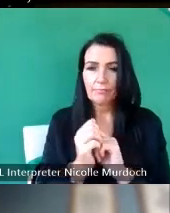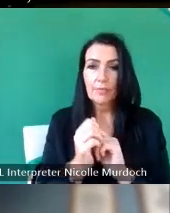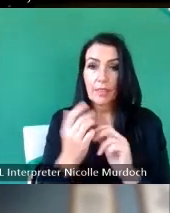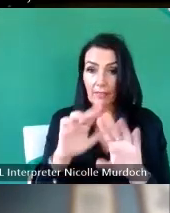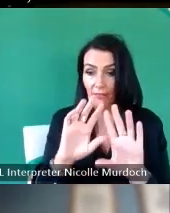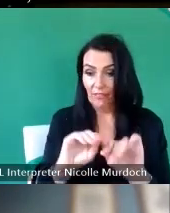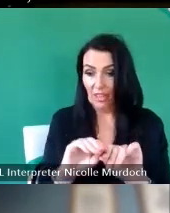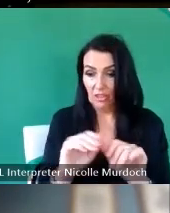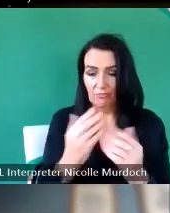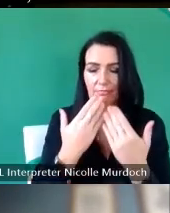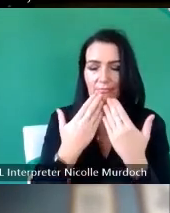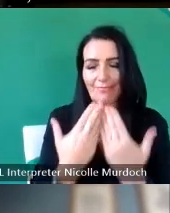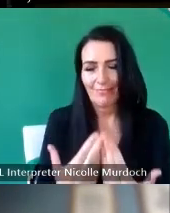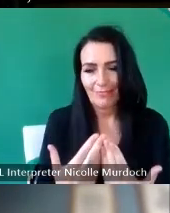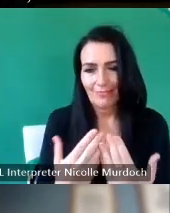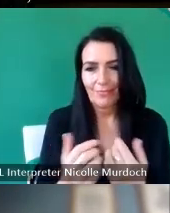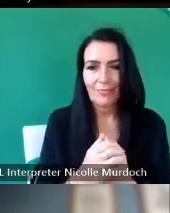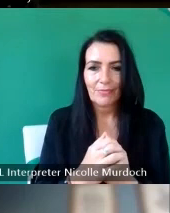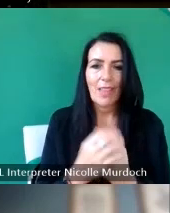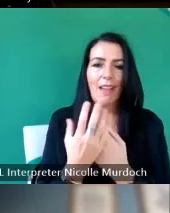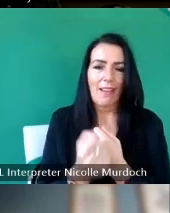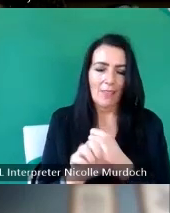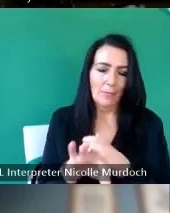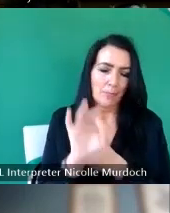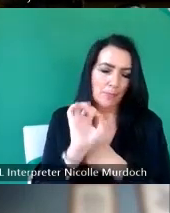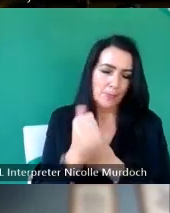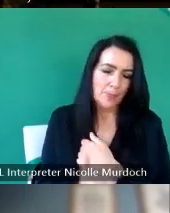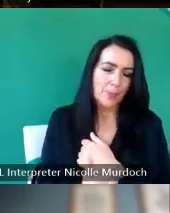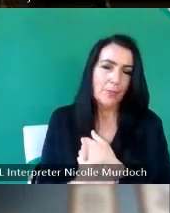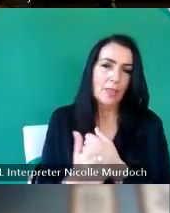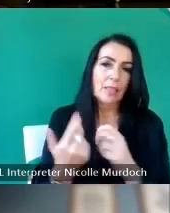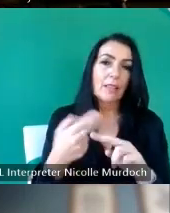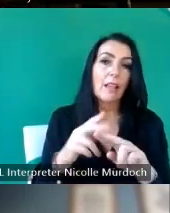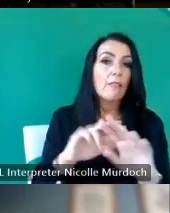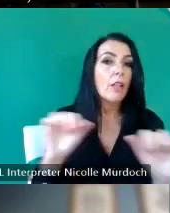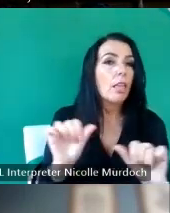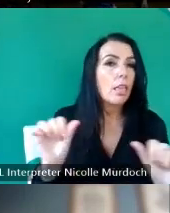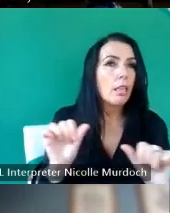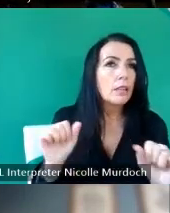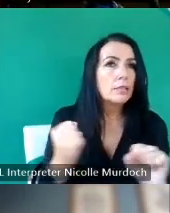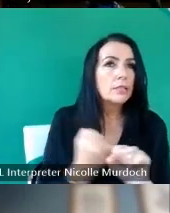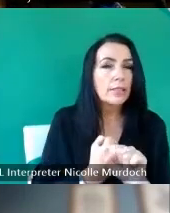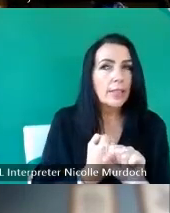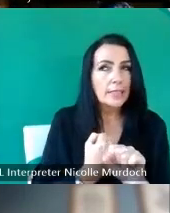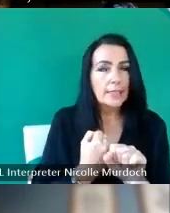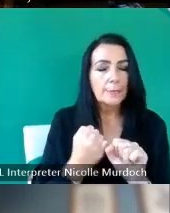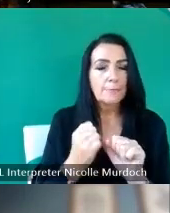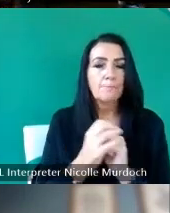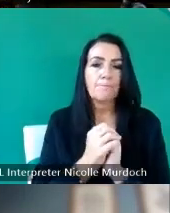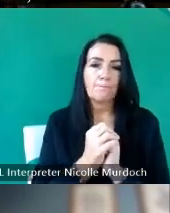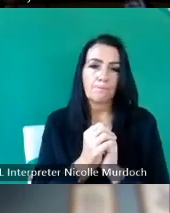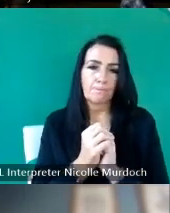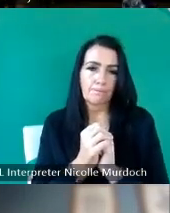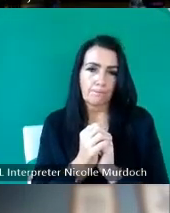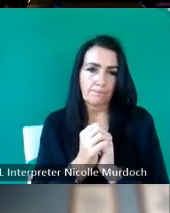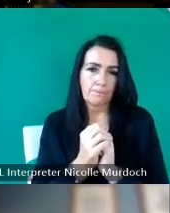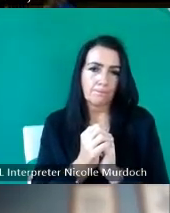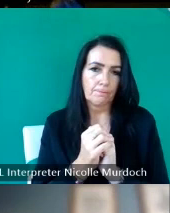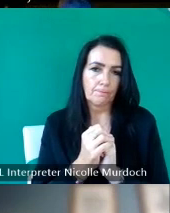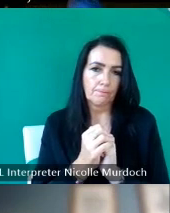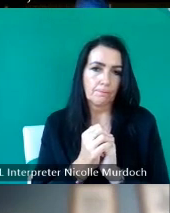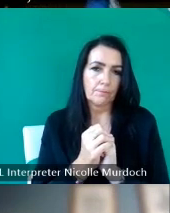thank you very much we have your selections if you've not already um done the selections you will